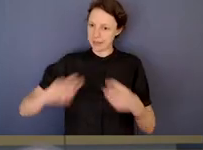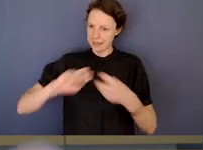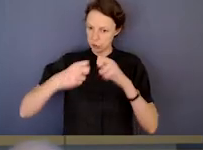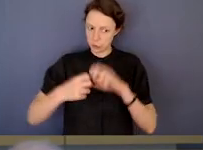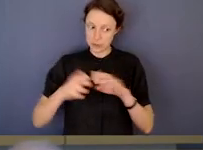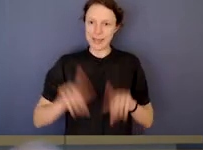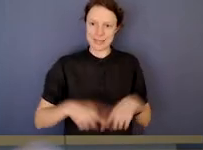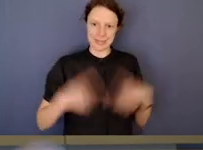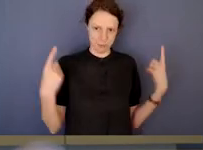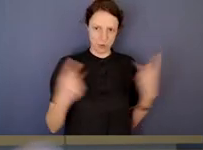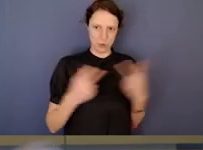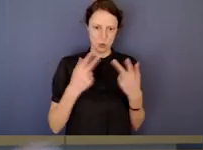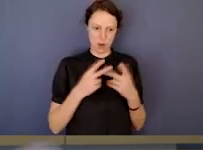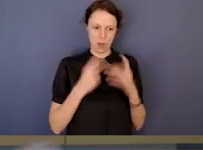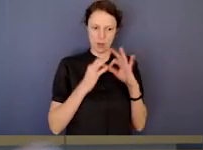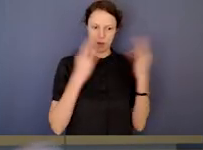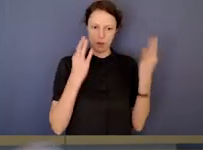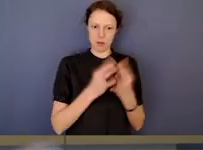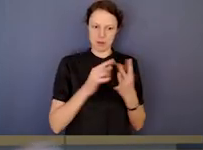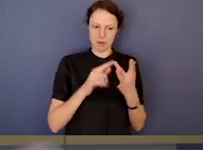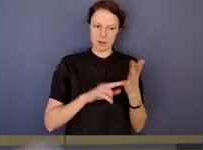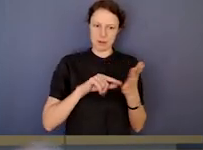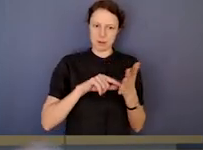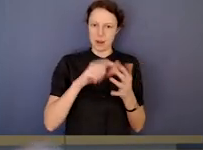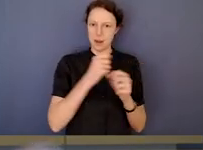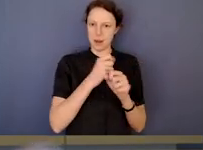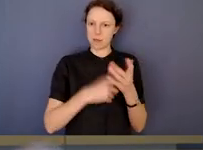That's very different to any of the other integrity commissions.